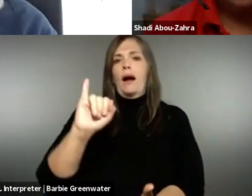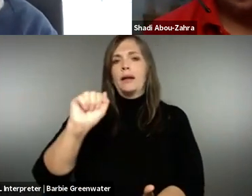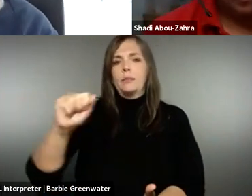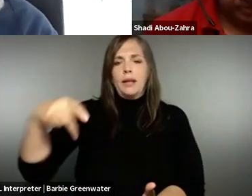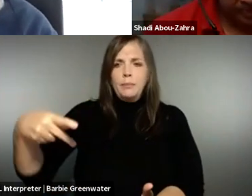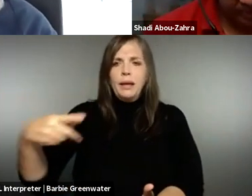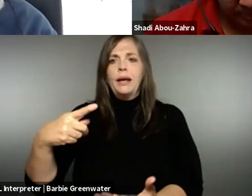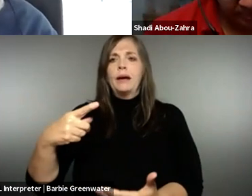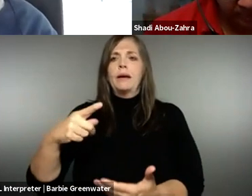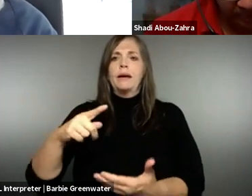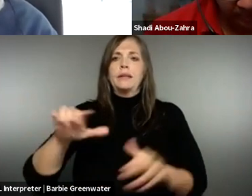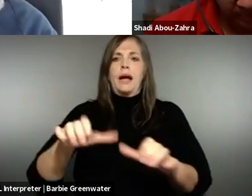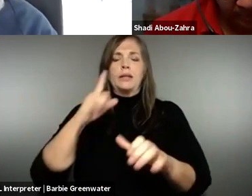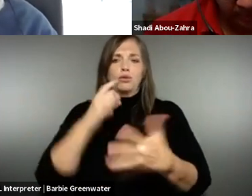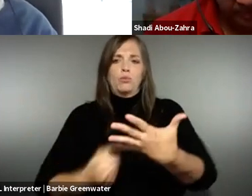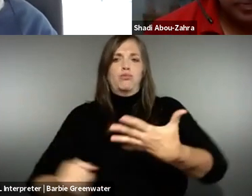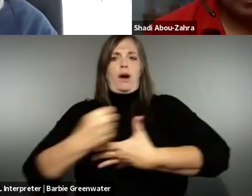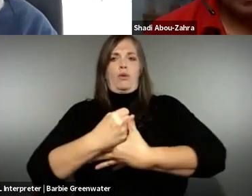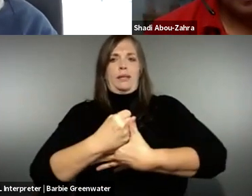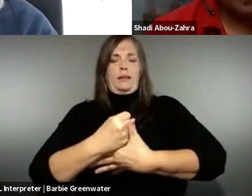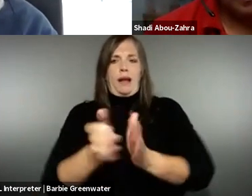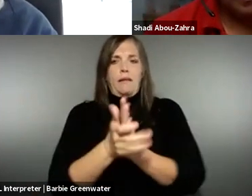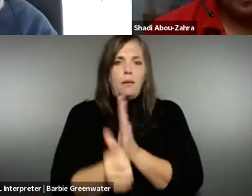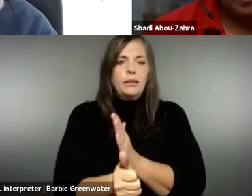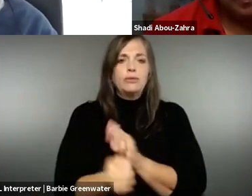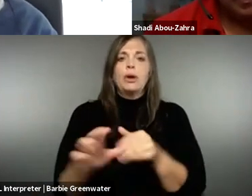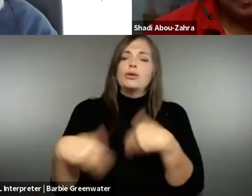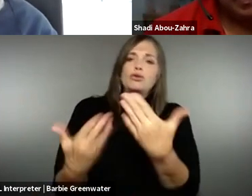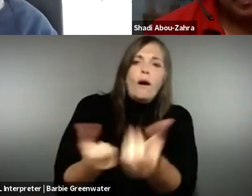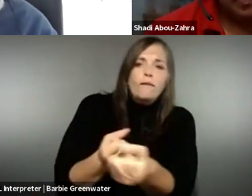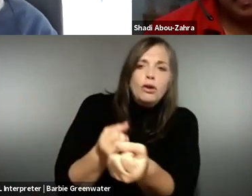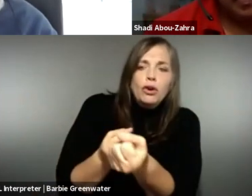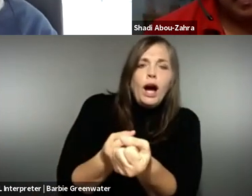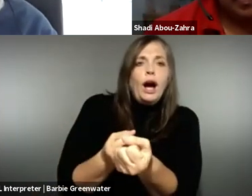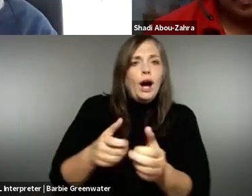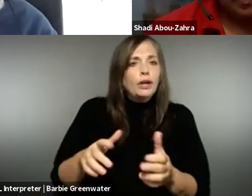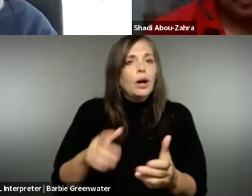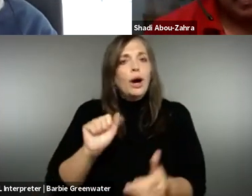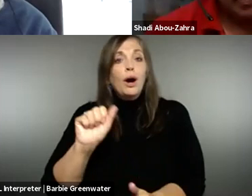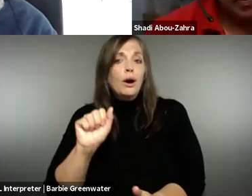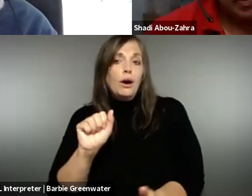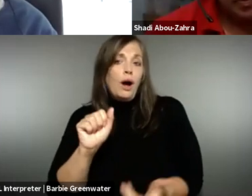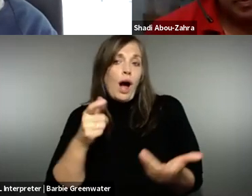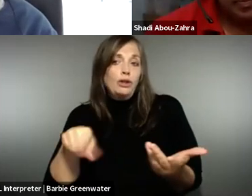Obviously we great appreciate what the IAAP does in terms of professionalization of the competences, in terms of offering